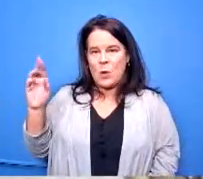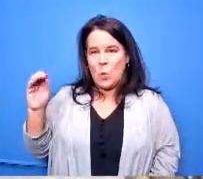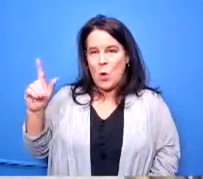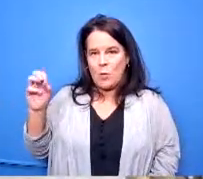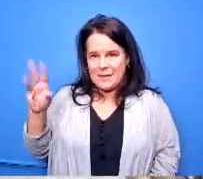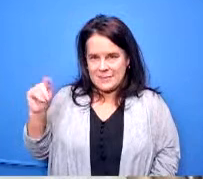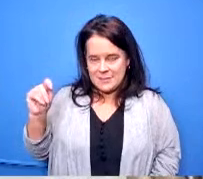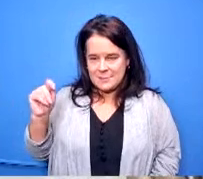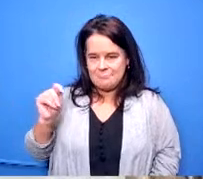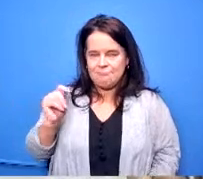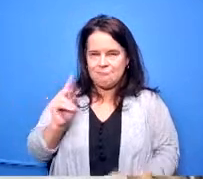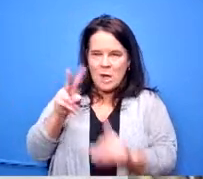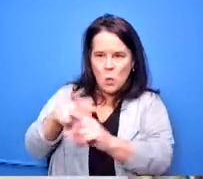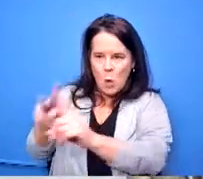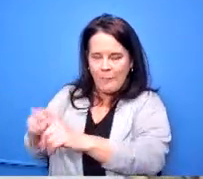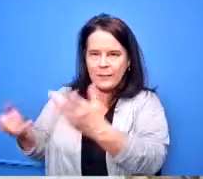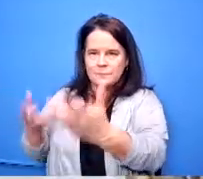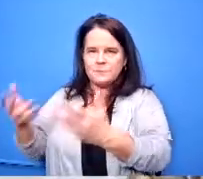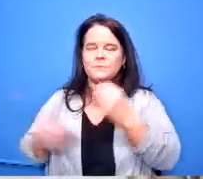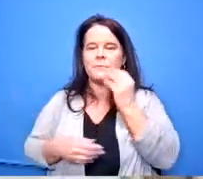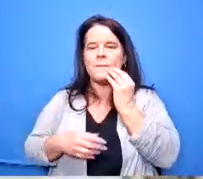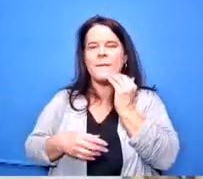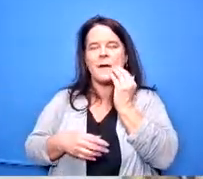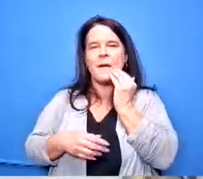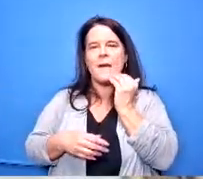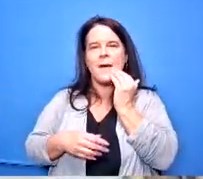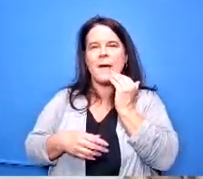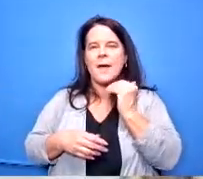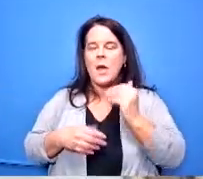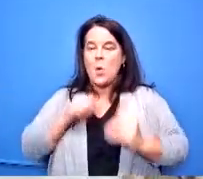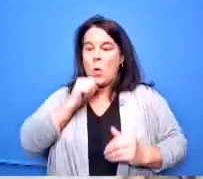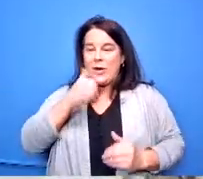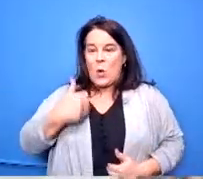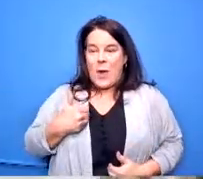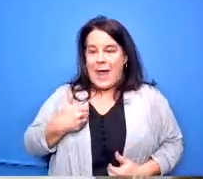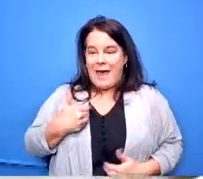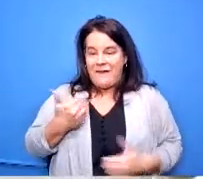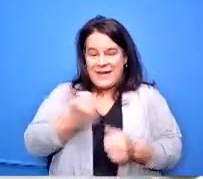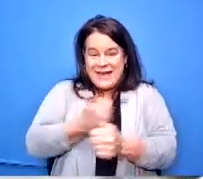everything in every building is we don't have the finances number one to support that